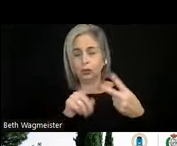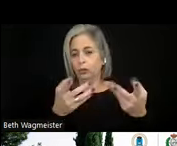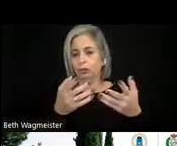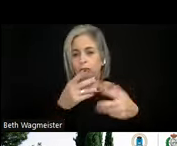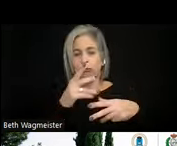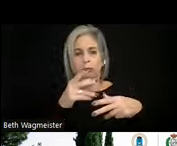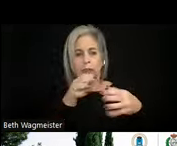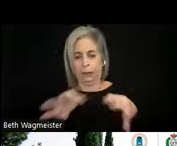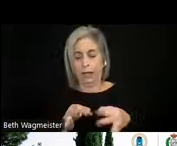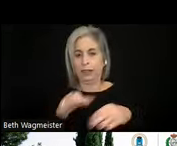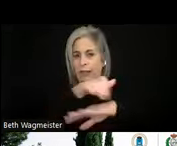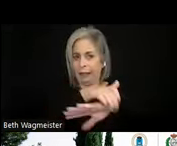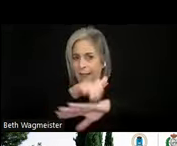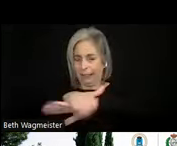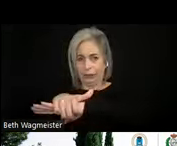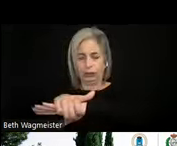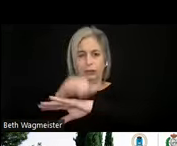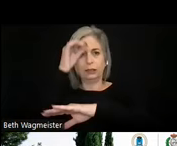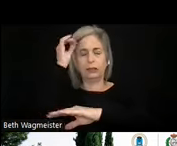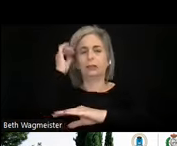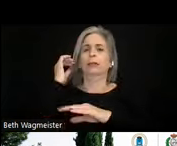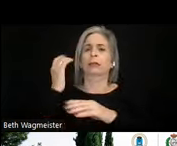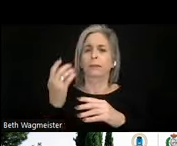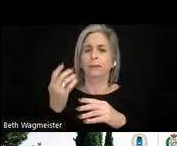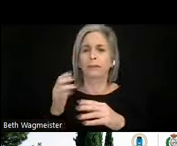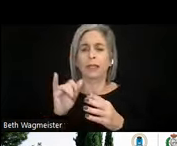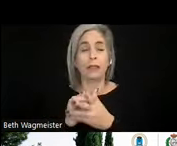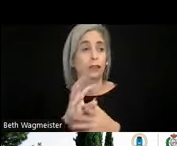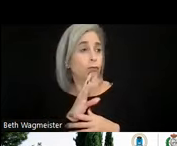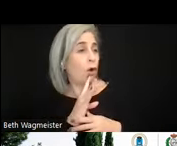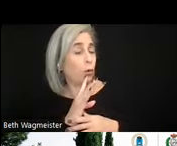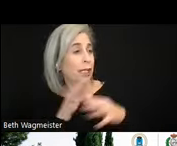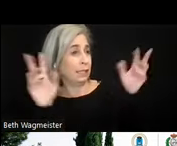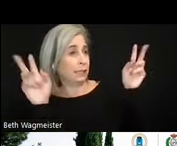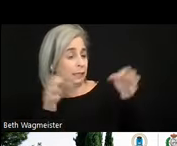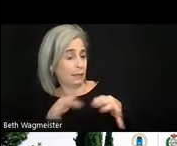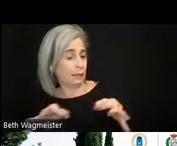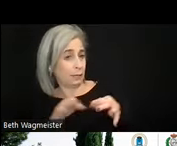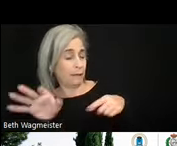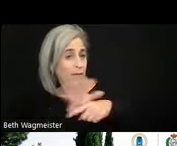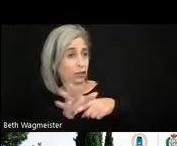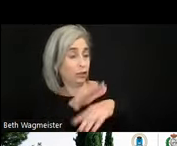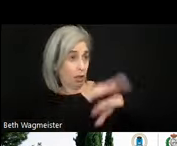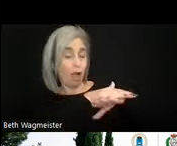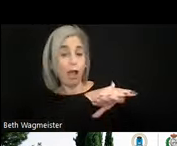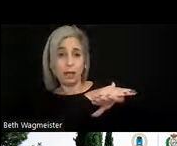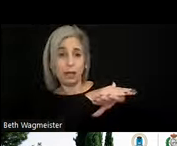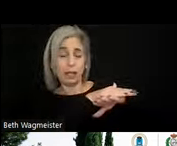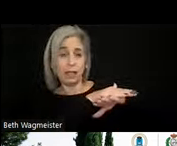In this demonstration the spoken subtitles feature is turned on, so the subtitles that